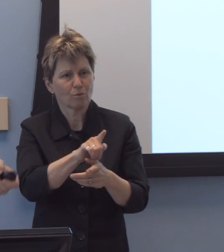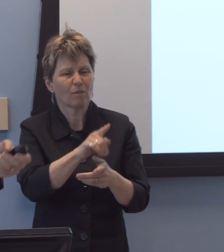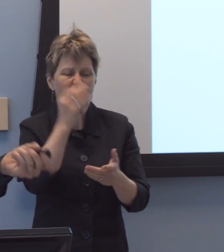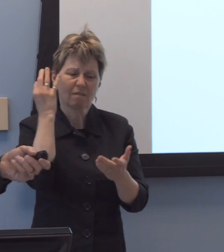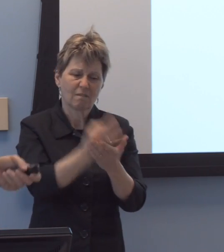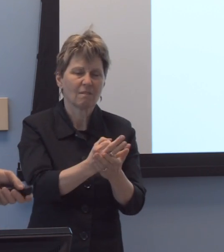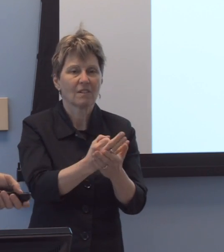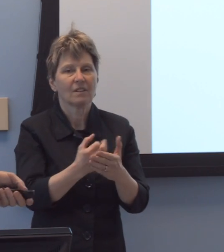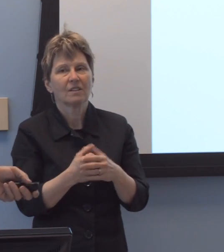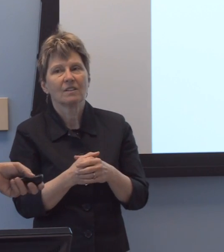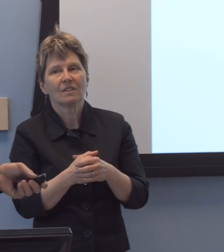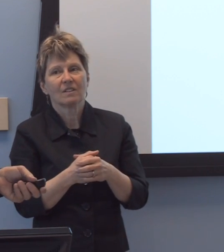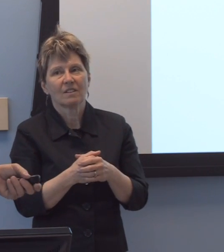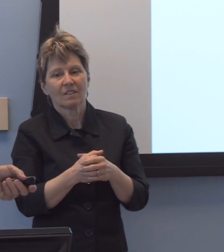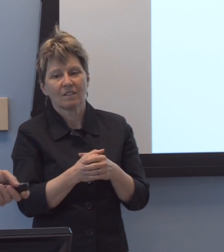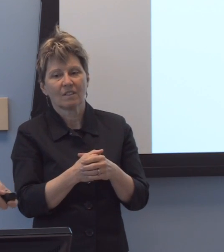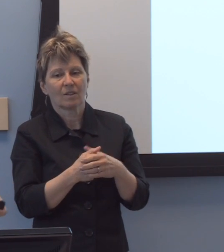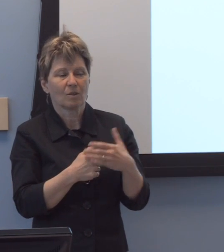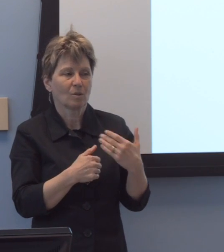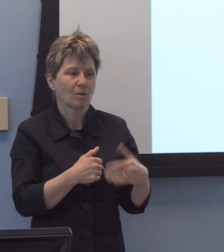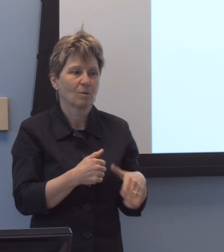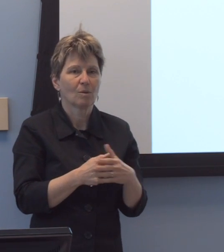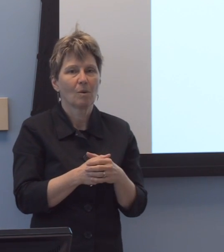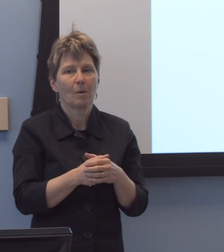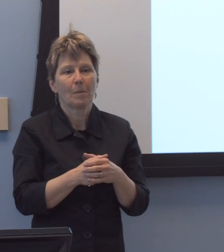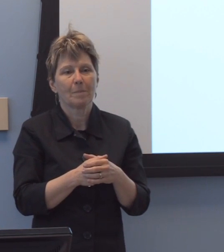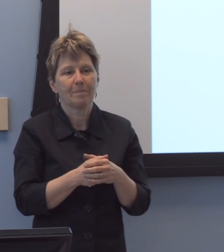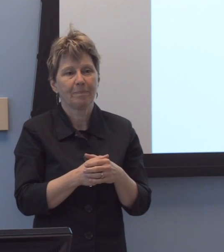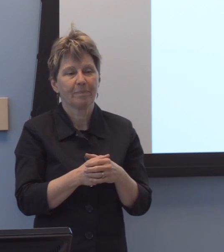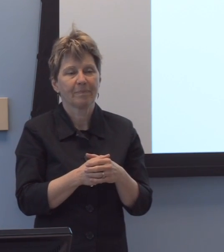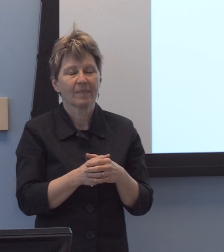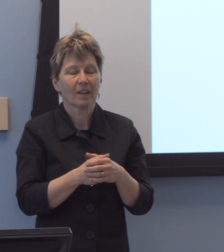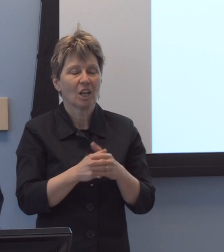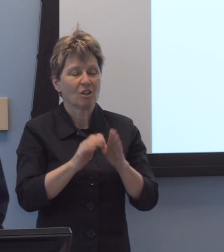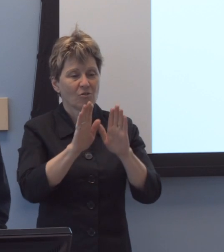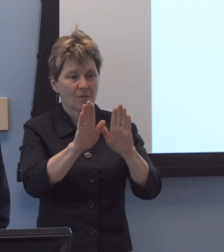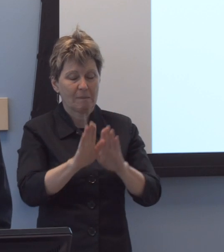So, uh, what a- what a tremendous, uh, history of this program,